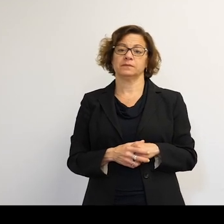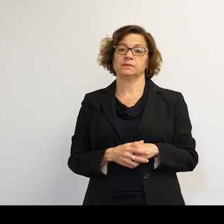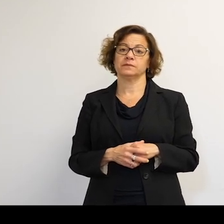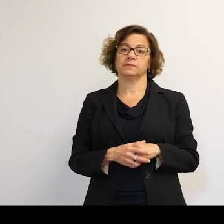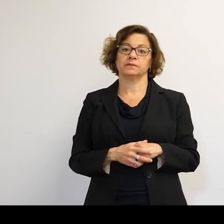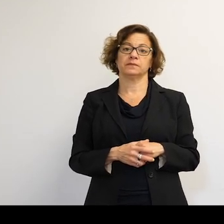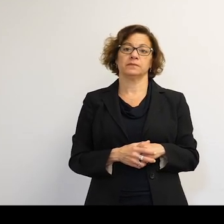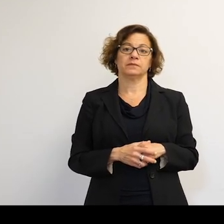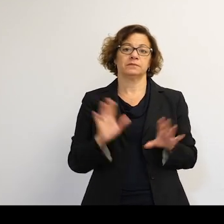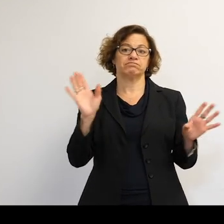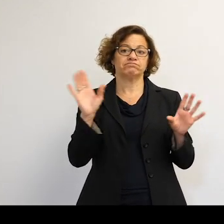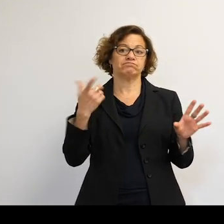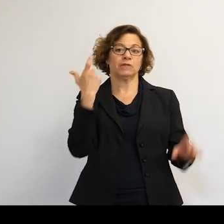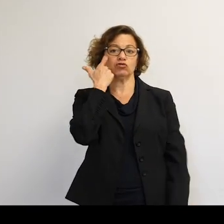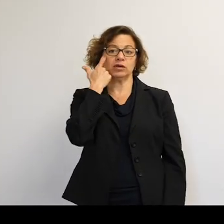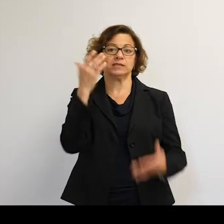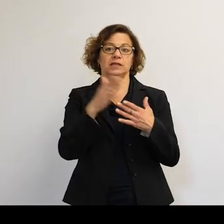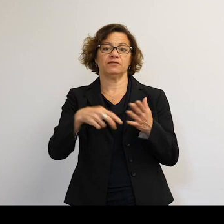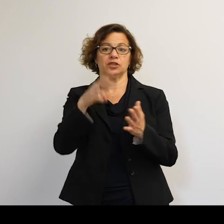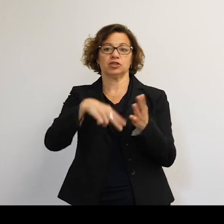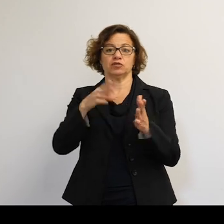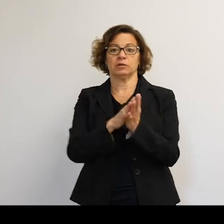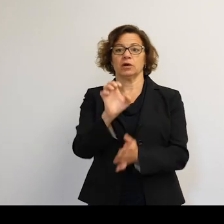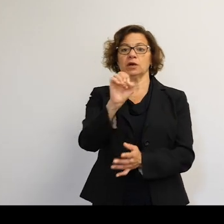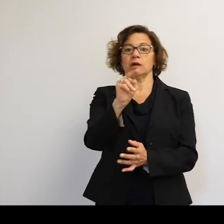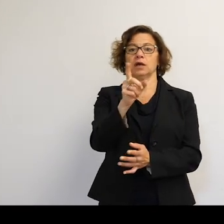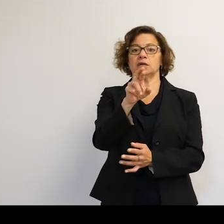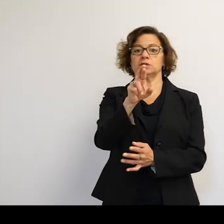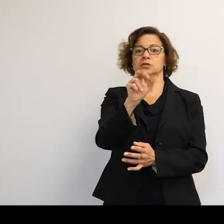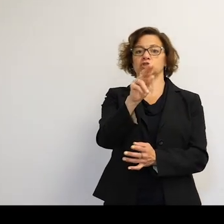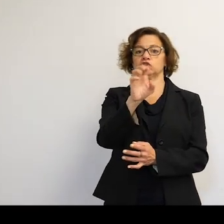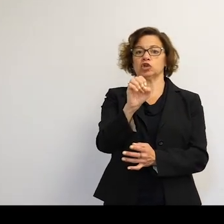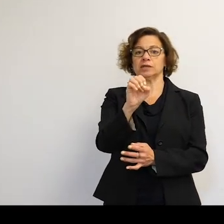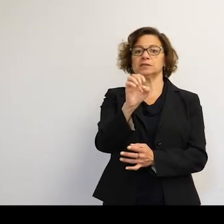Hi, everyone. I've just recently finished reading the book Endurance by Commander Scott Kelly.